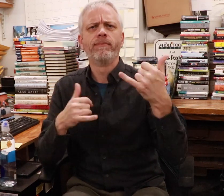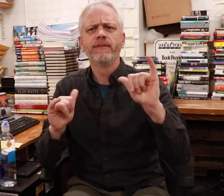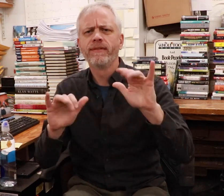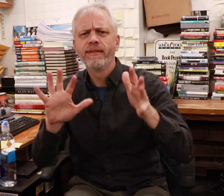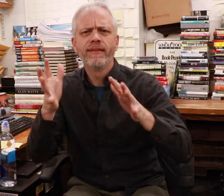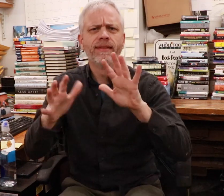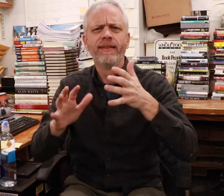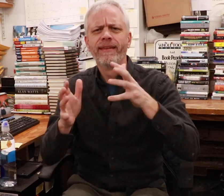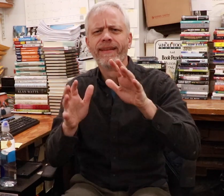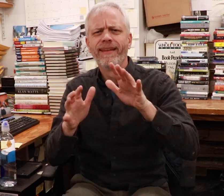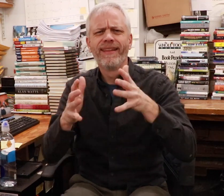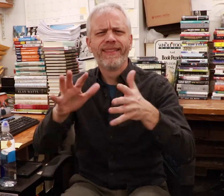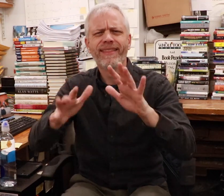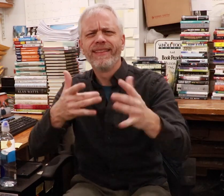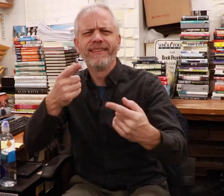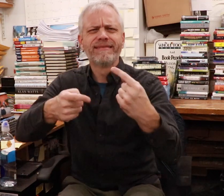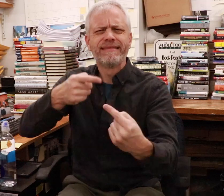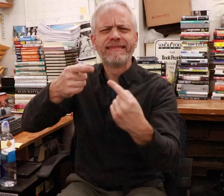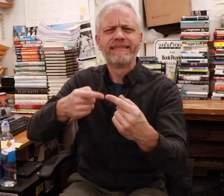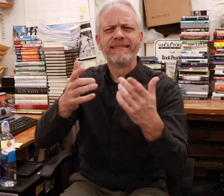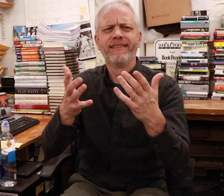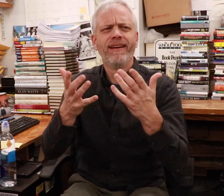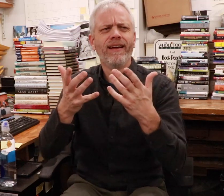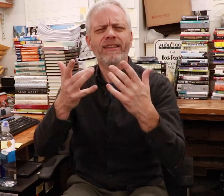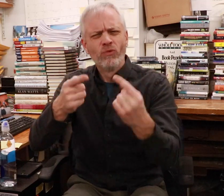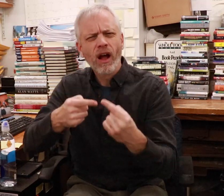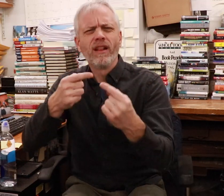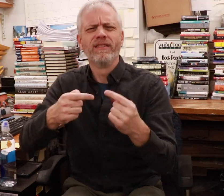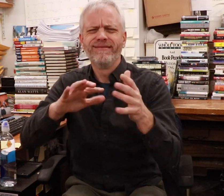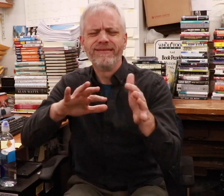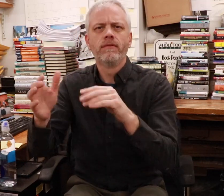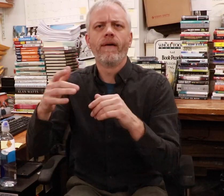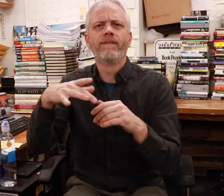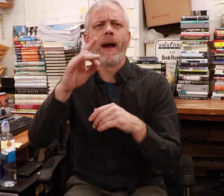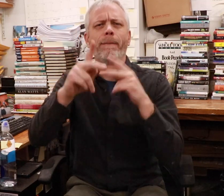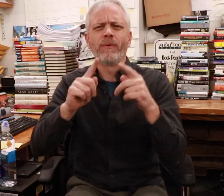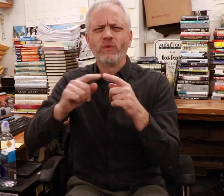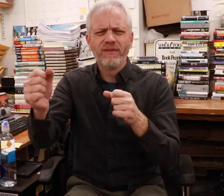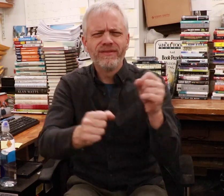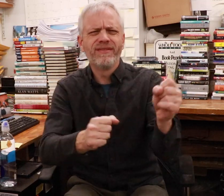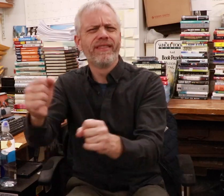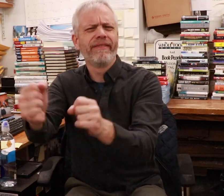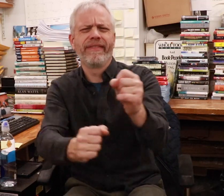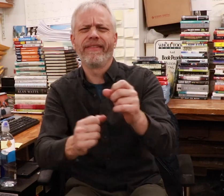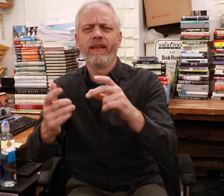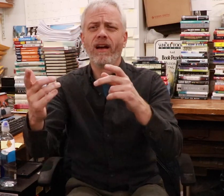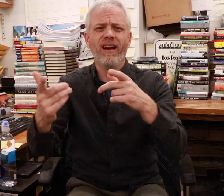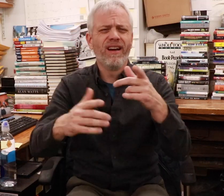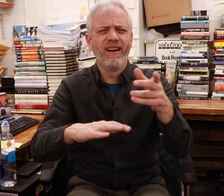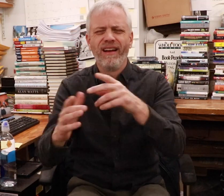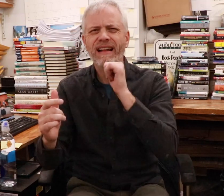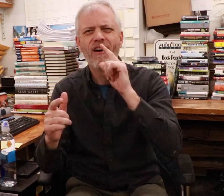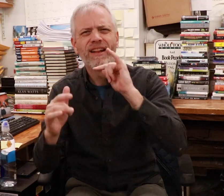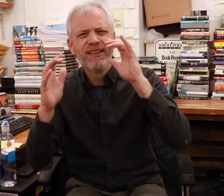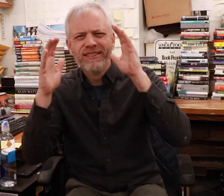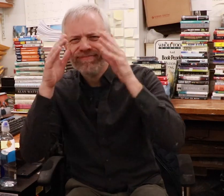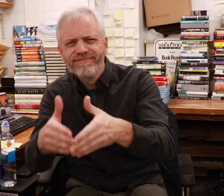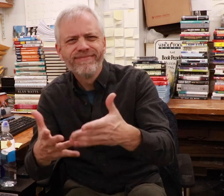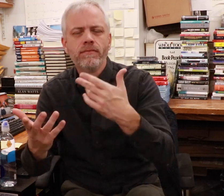They were struggling with it, they had people work on it but nothing stuck.